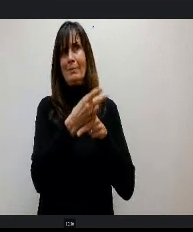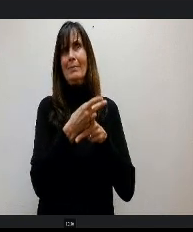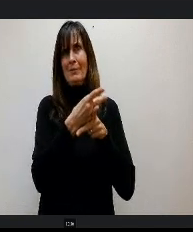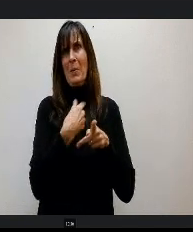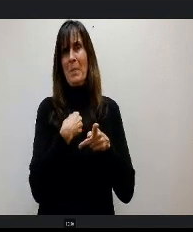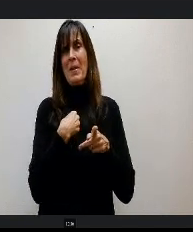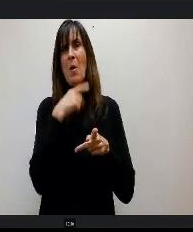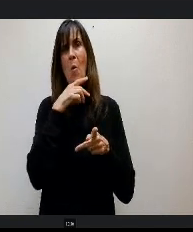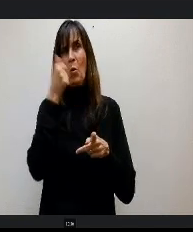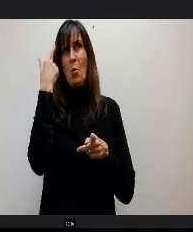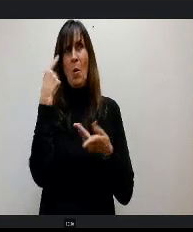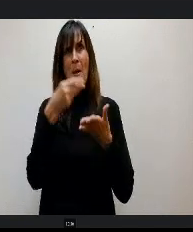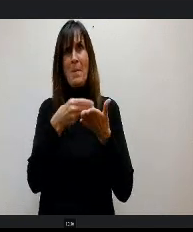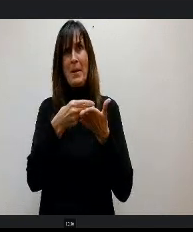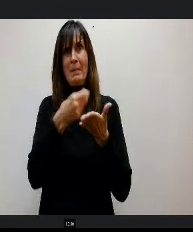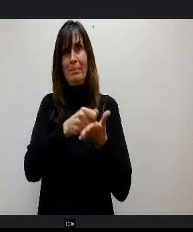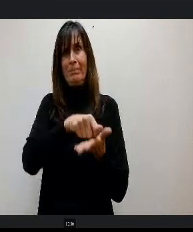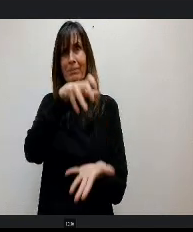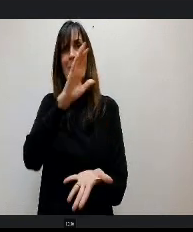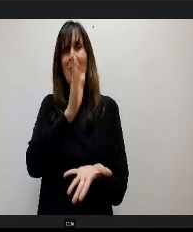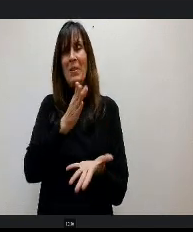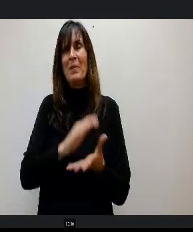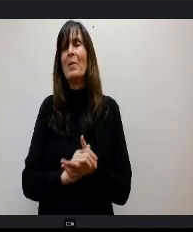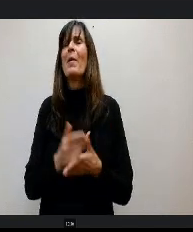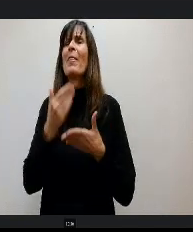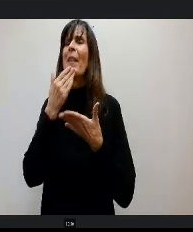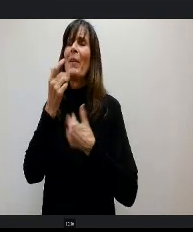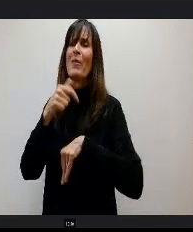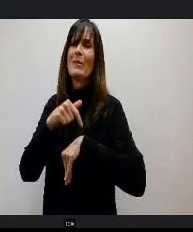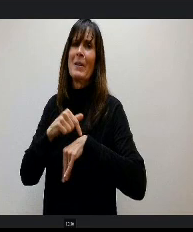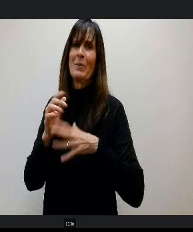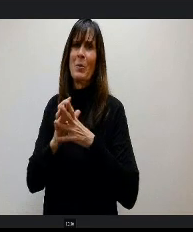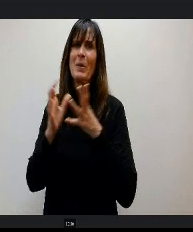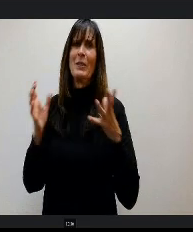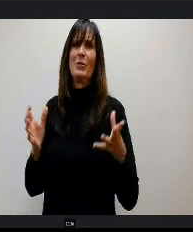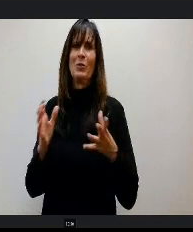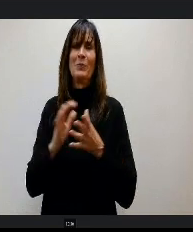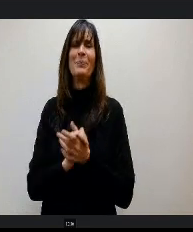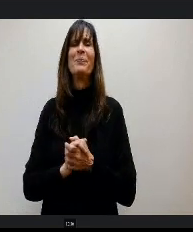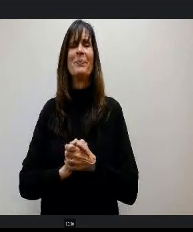Thank you so much for all your time today and thank you over the years on this. Thank you.